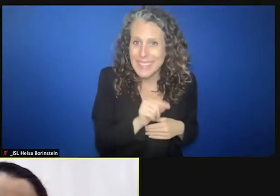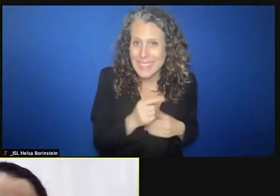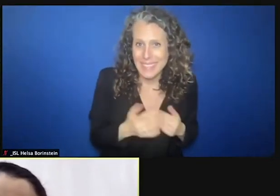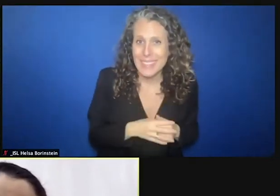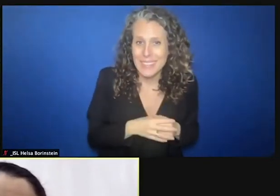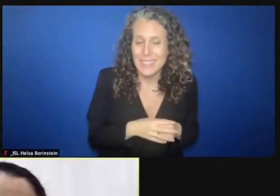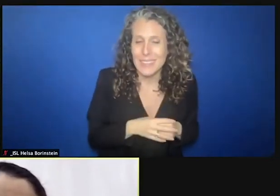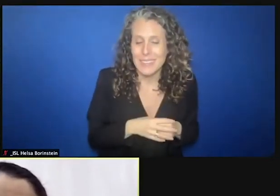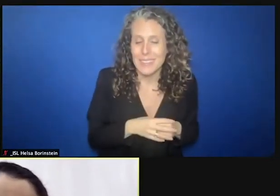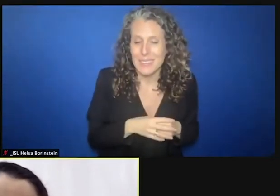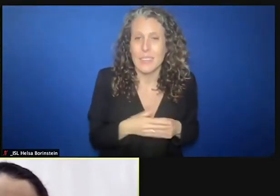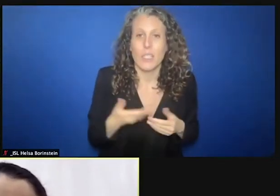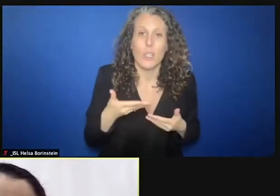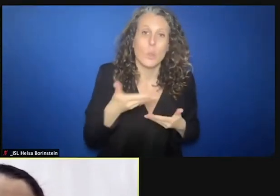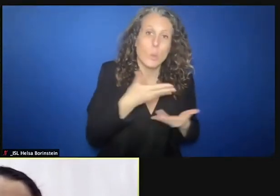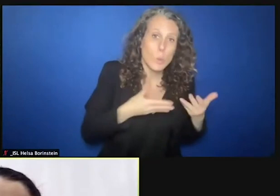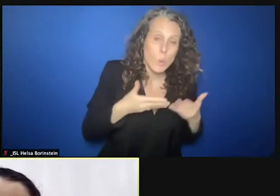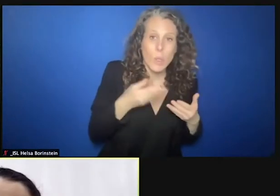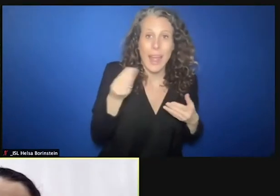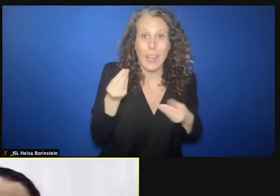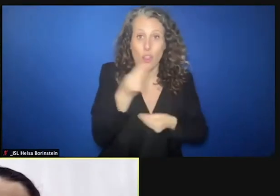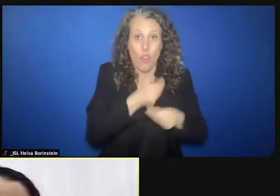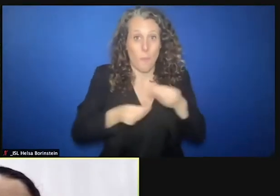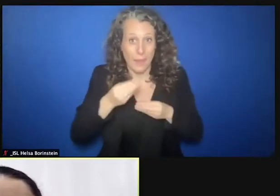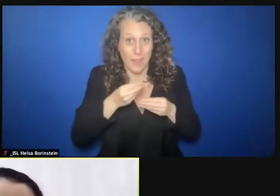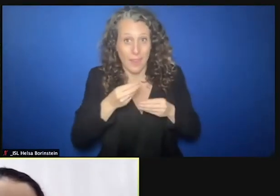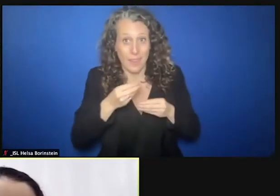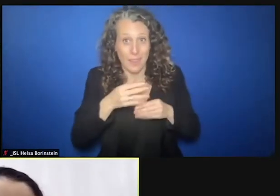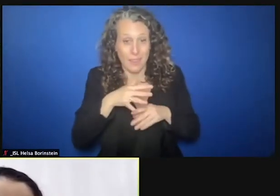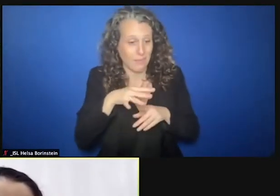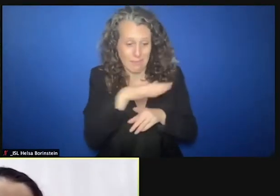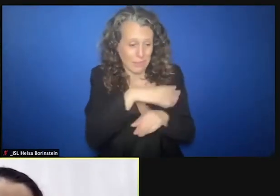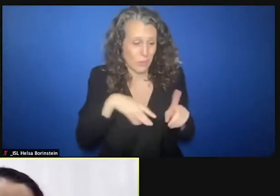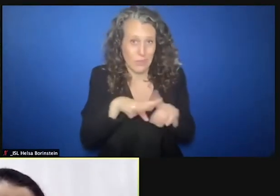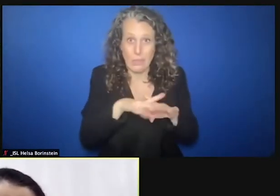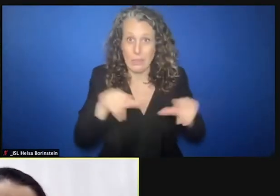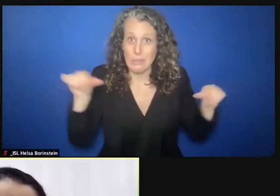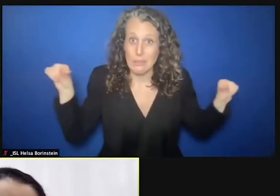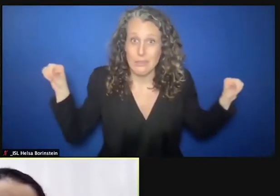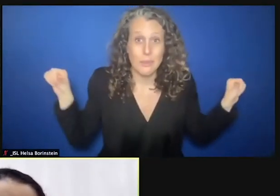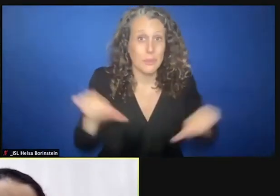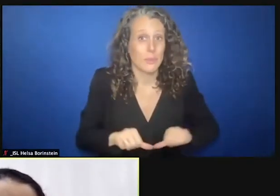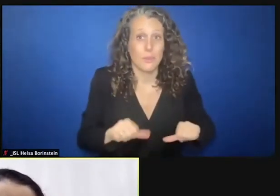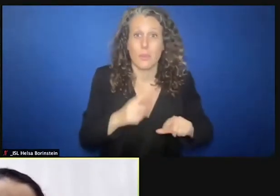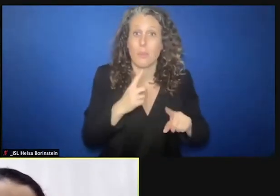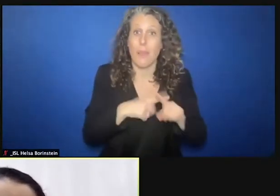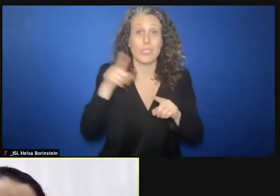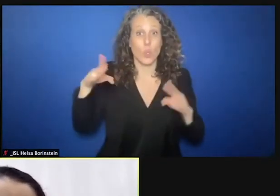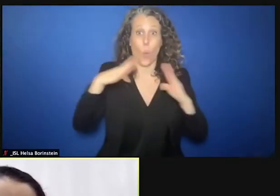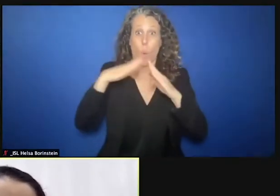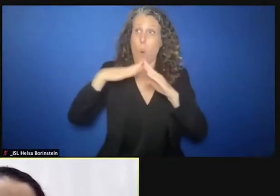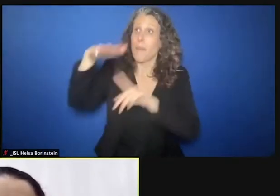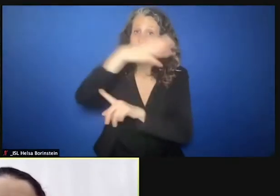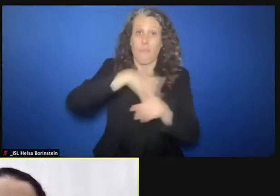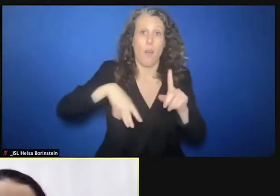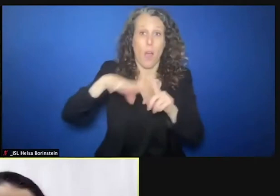socioeconomic situation is dire, and there is a hostile environment, these children are once again